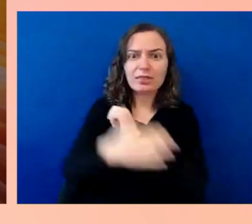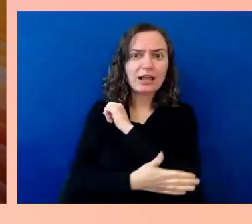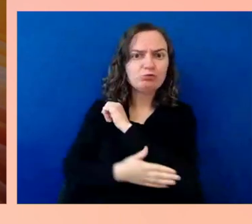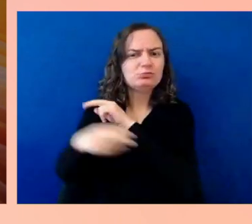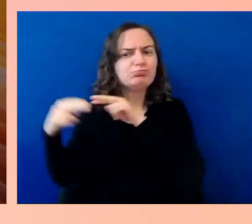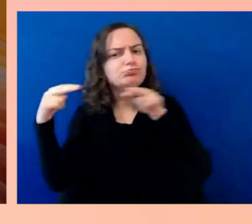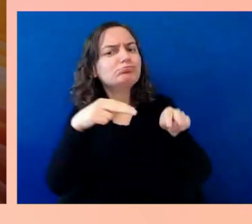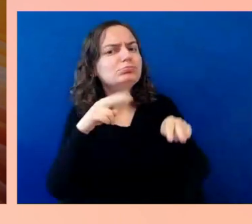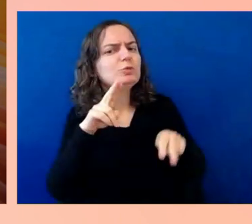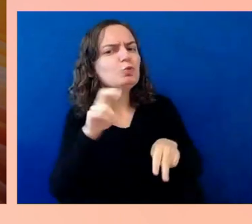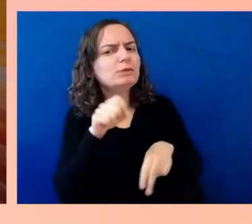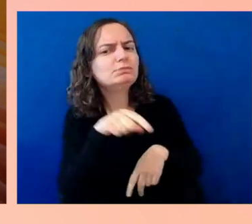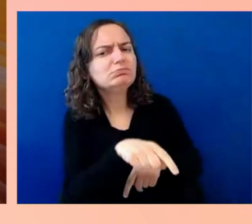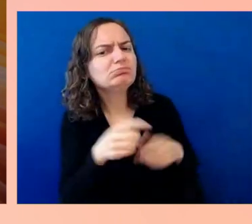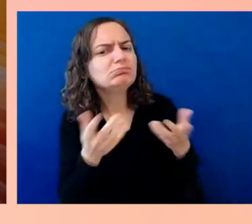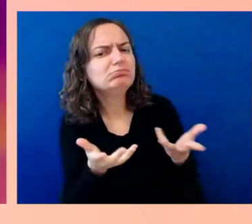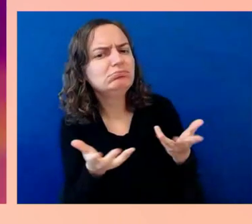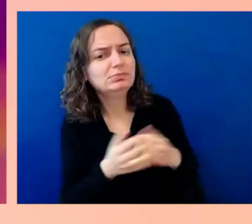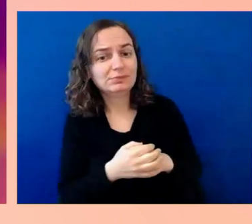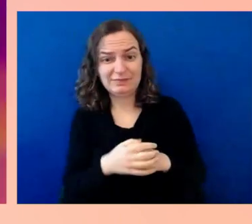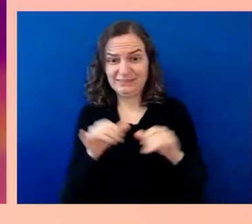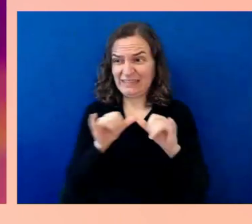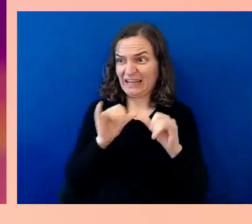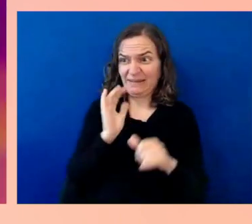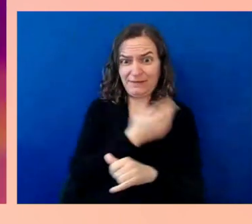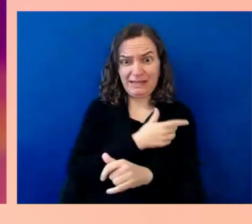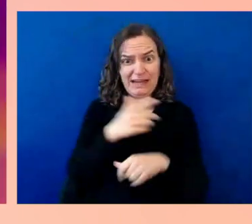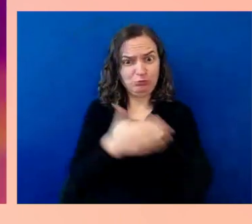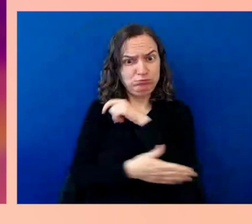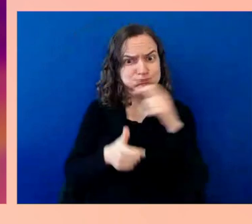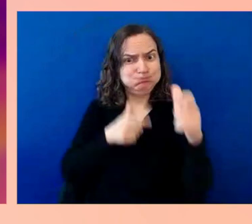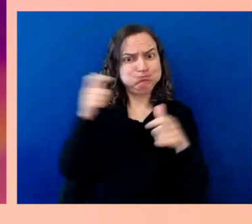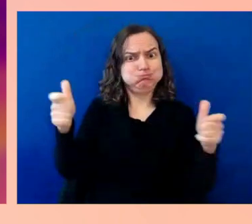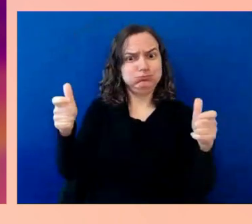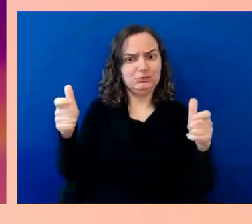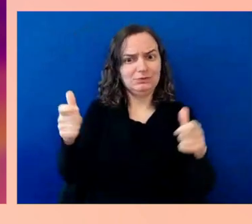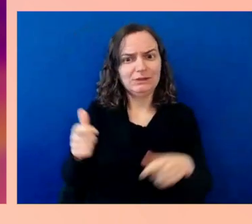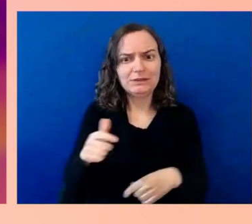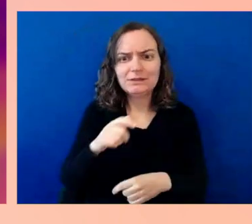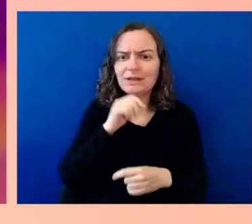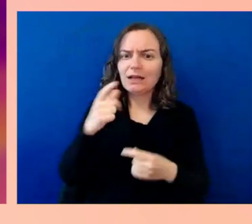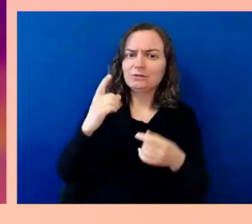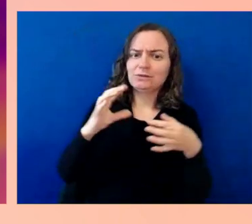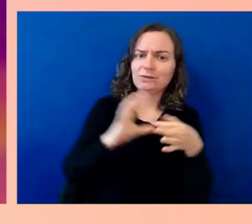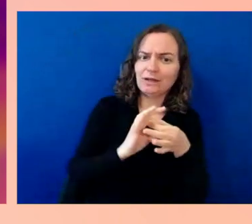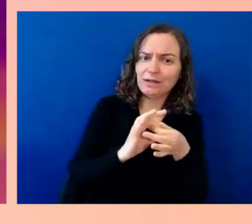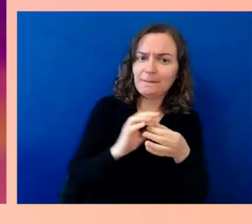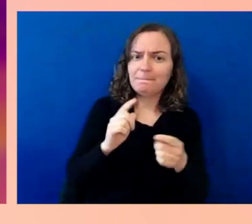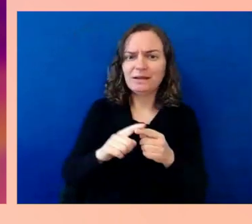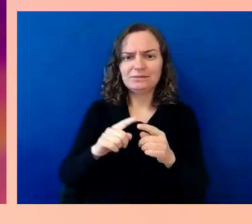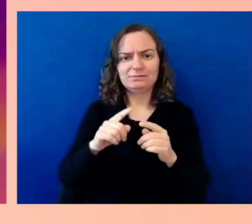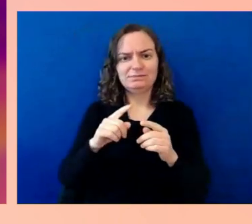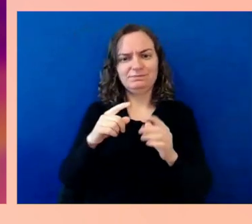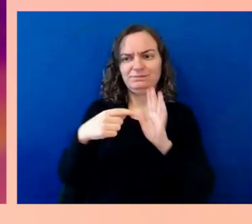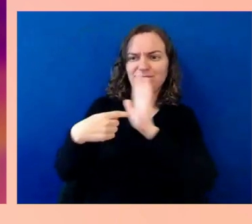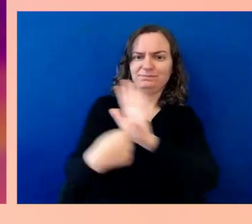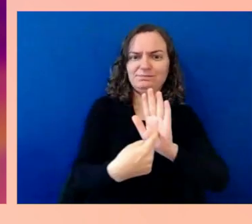the nation's transportation infrastructure. George Washington was not only the first president, he was one of the first proponents of building canals,